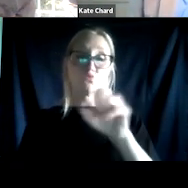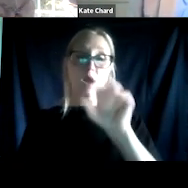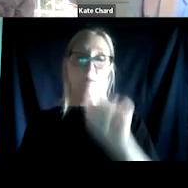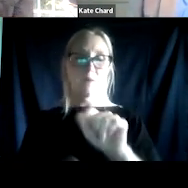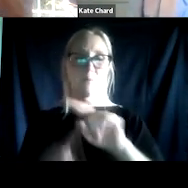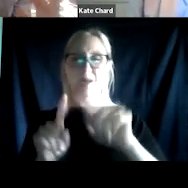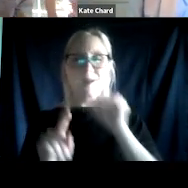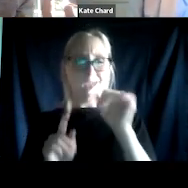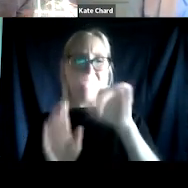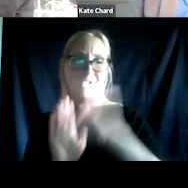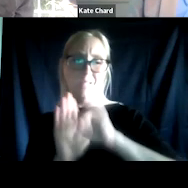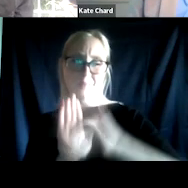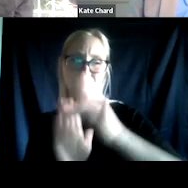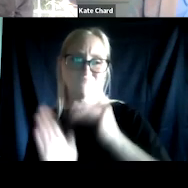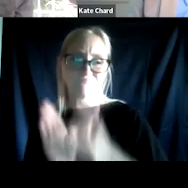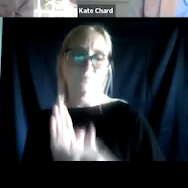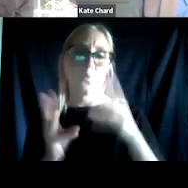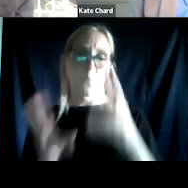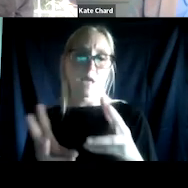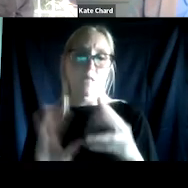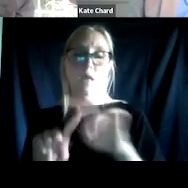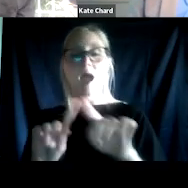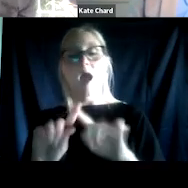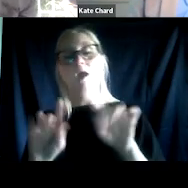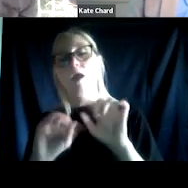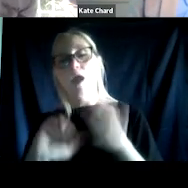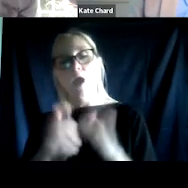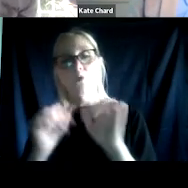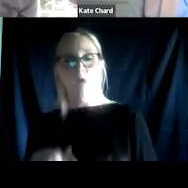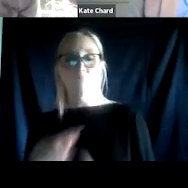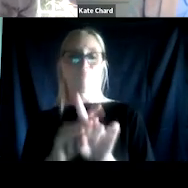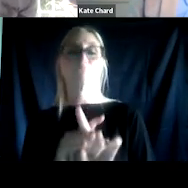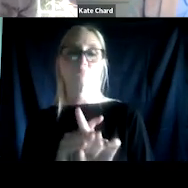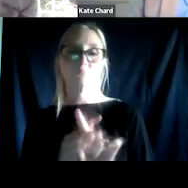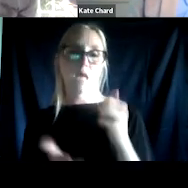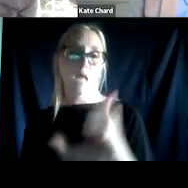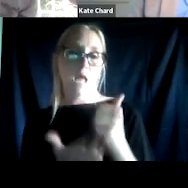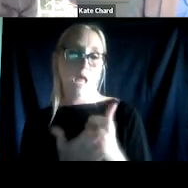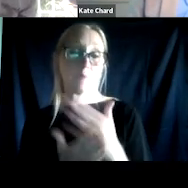and how it relates to the broader challenges that may have brought that individual to the court. And generally speaking, that the more you use this approach,